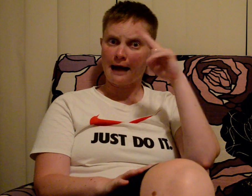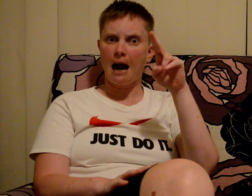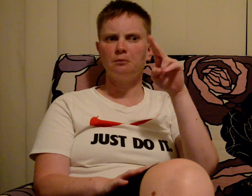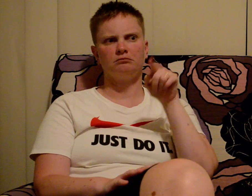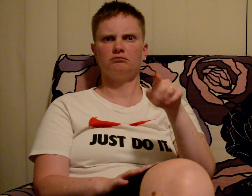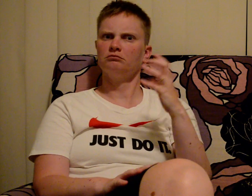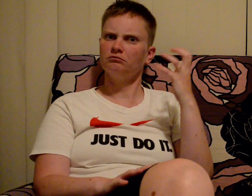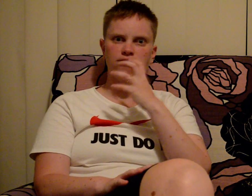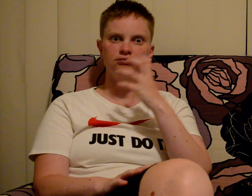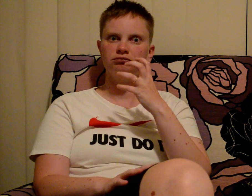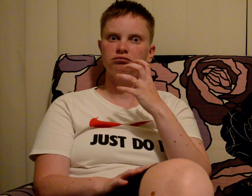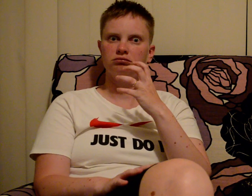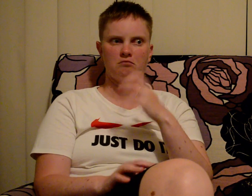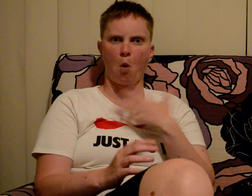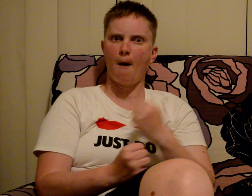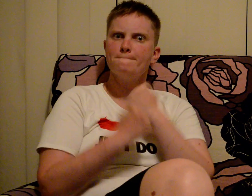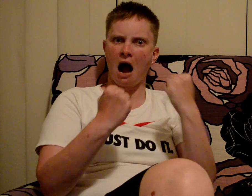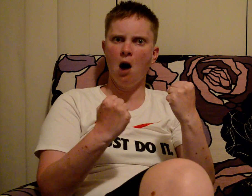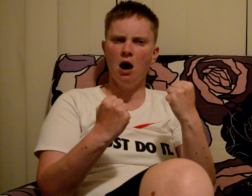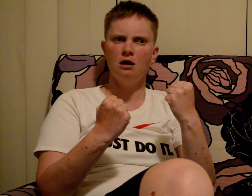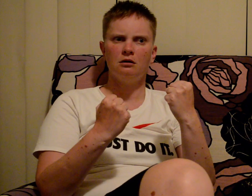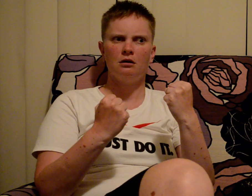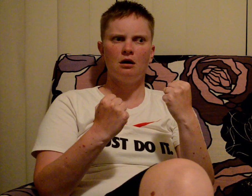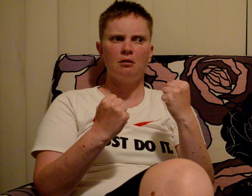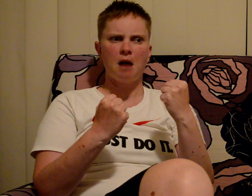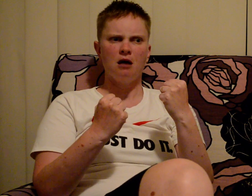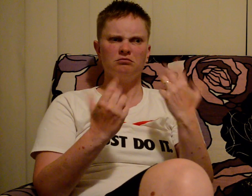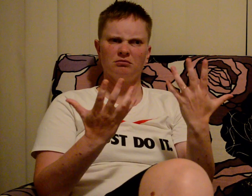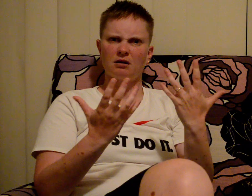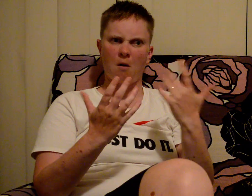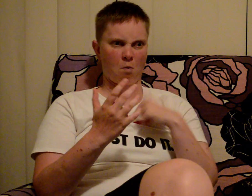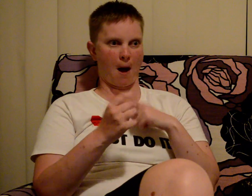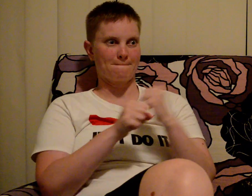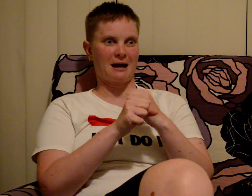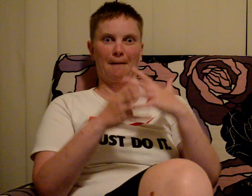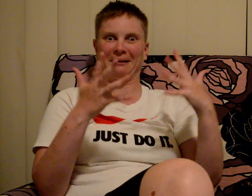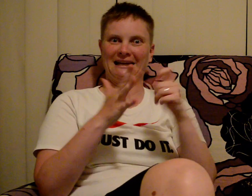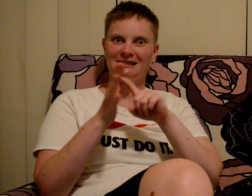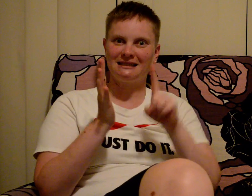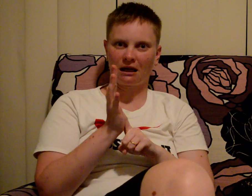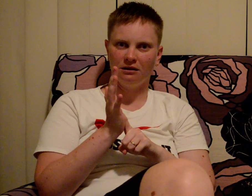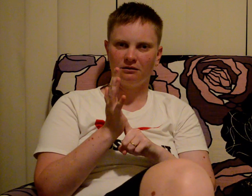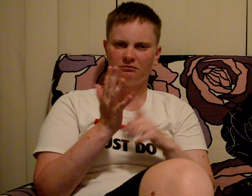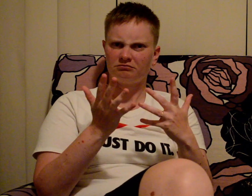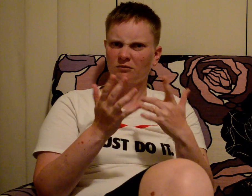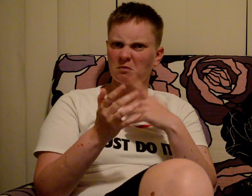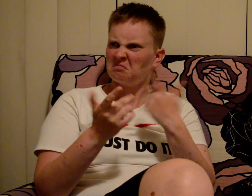To have the name is very important and so powerful But why is it making so big deal in changing the name?